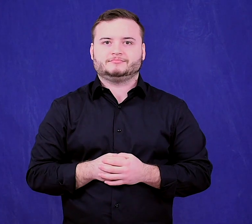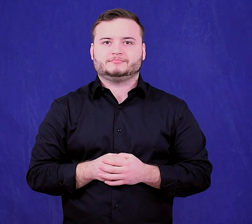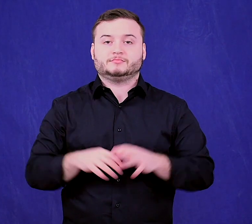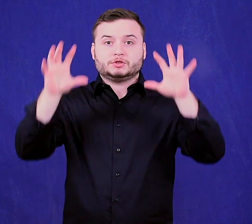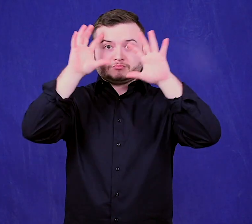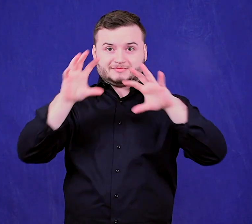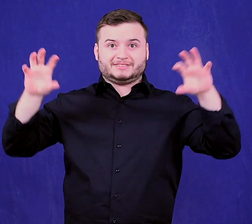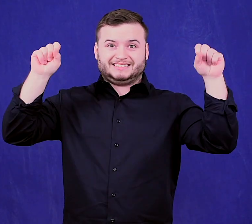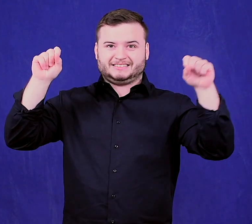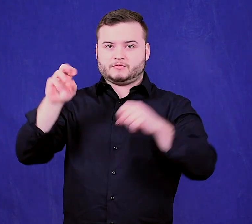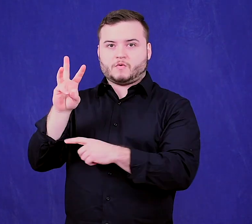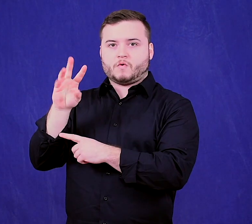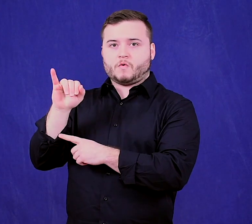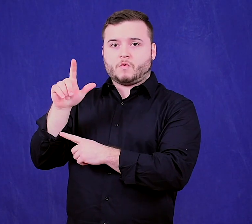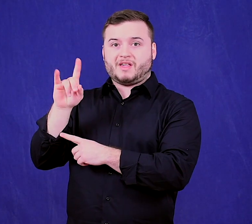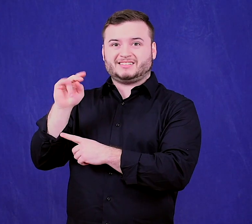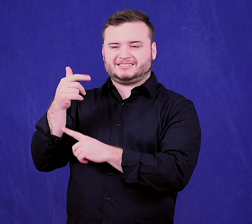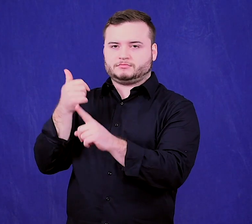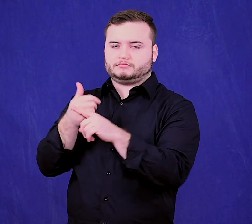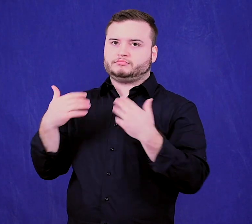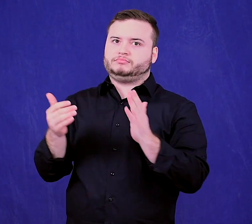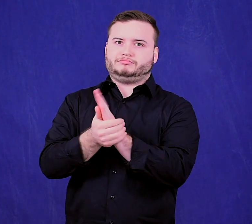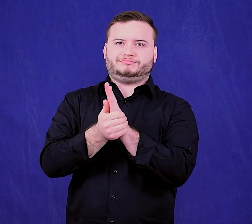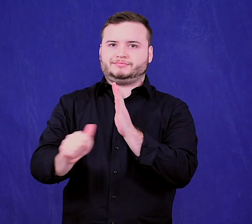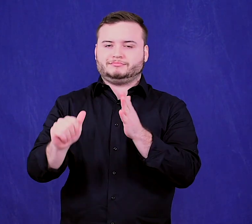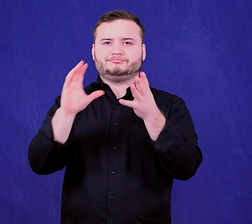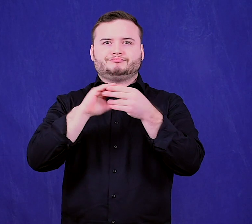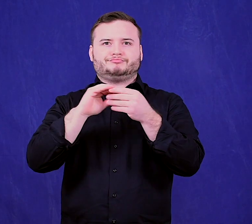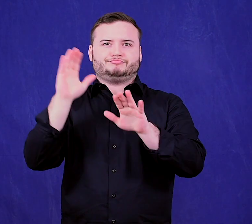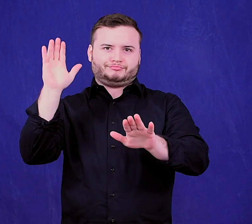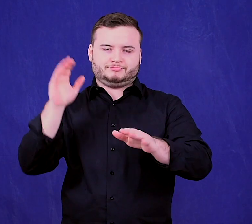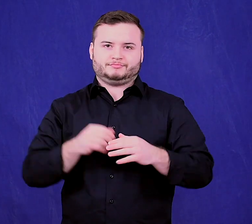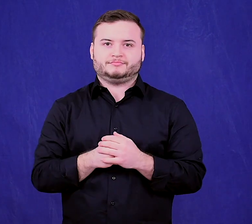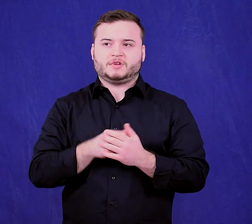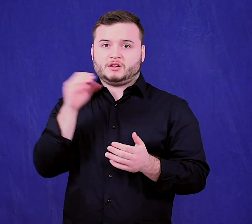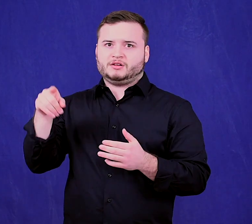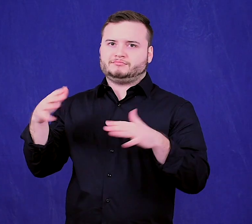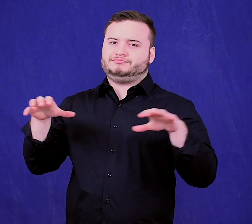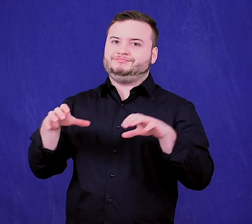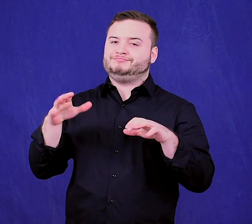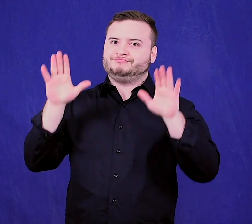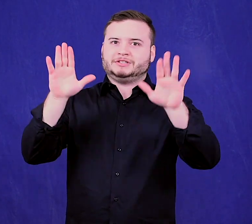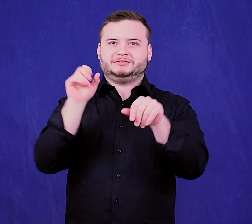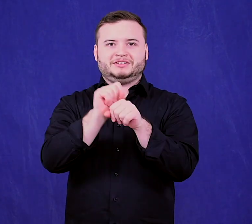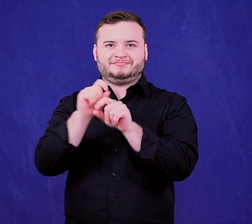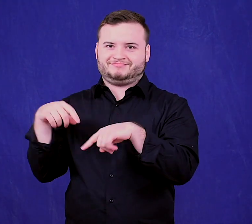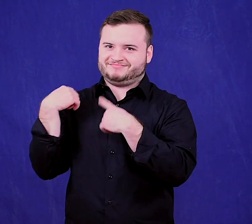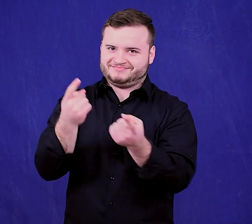Superintendent Wilding is a gifted testifier, and he has been doing a great job.